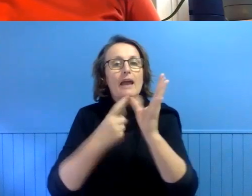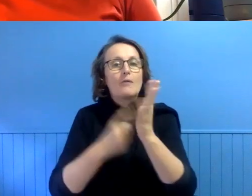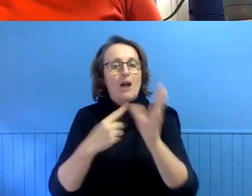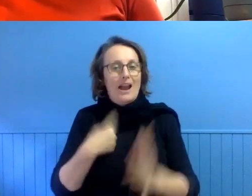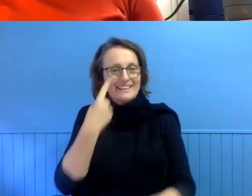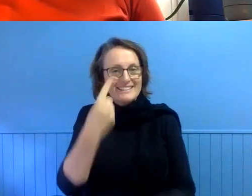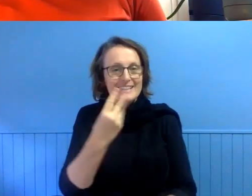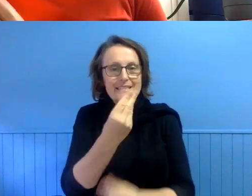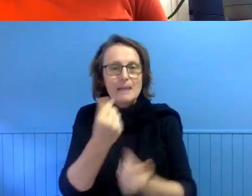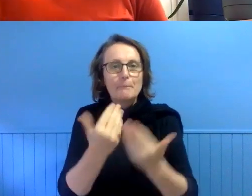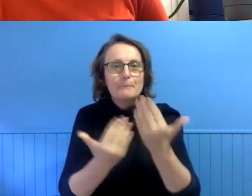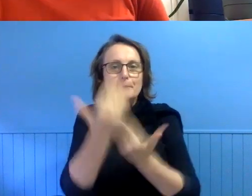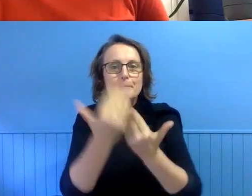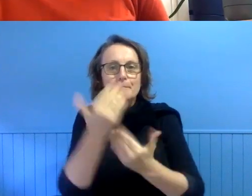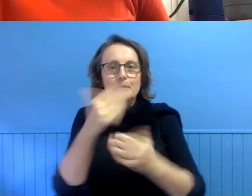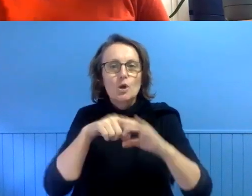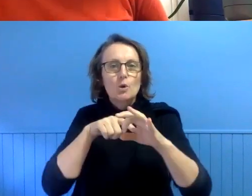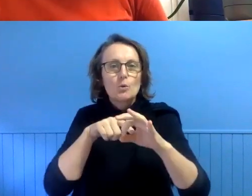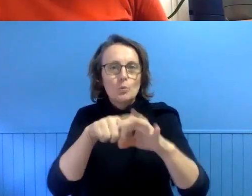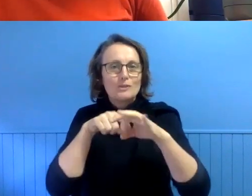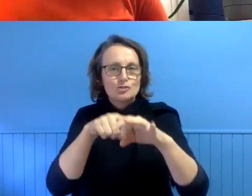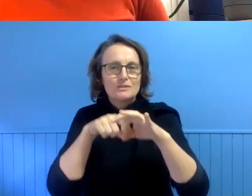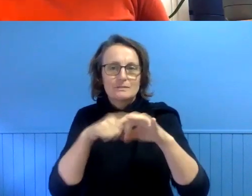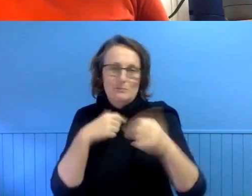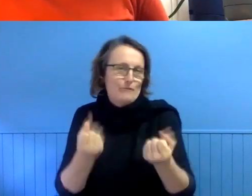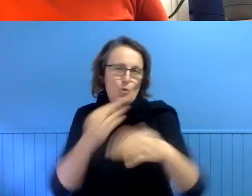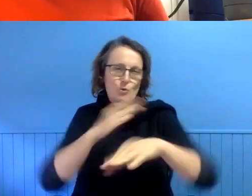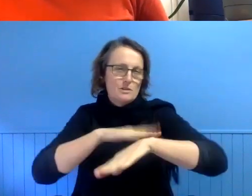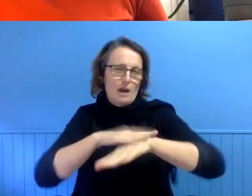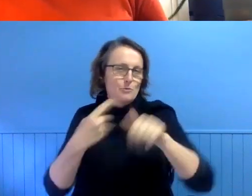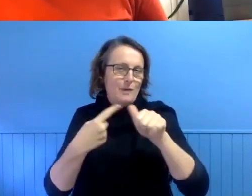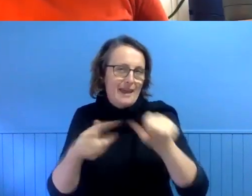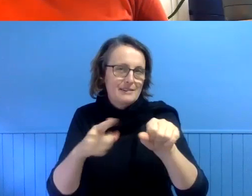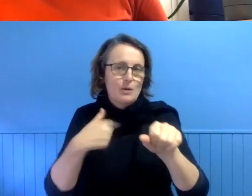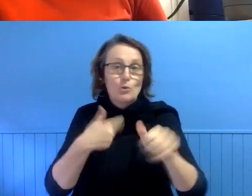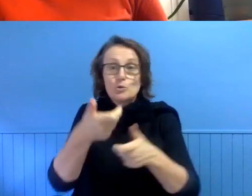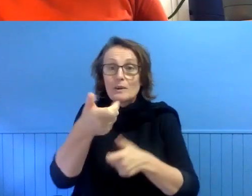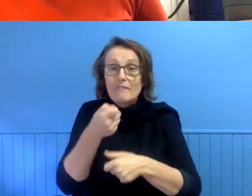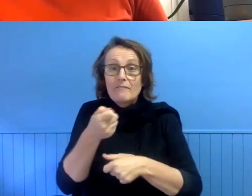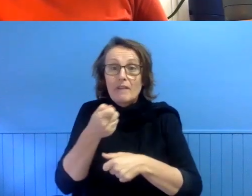haven't had time to answer and I wanted to invite those people to email us.